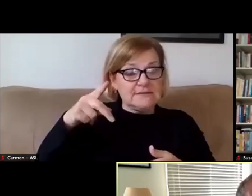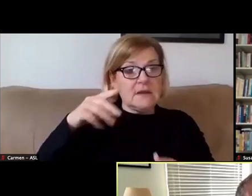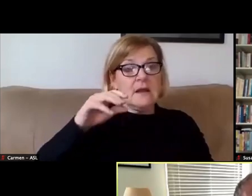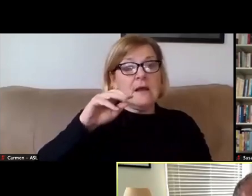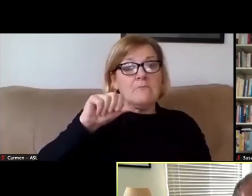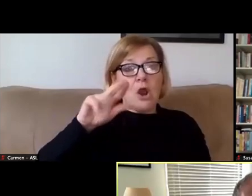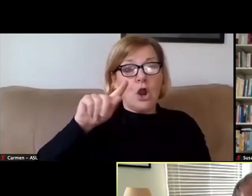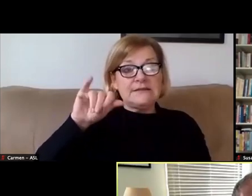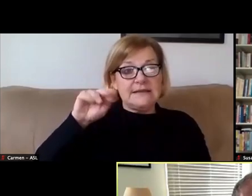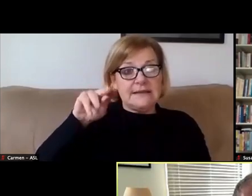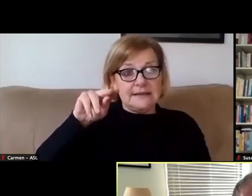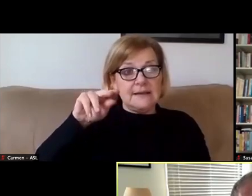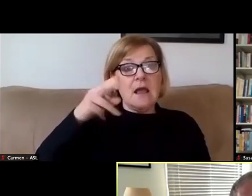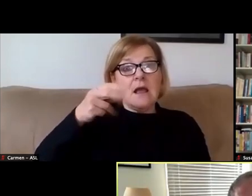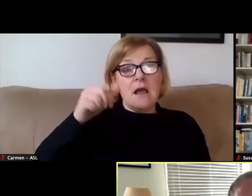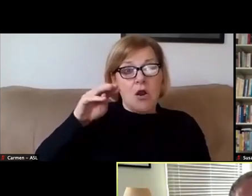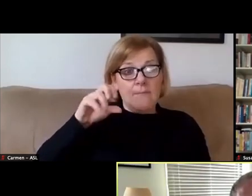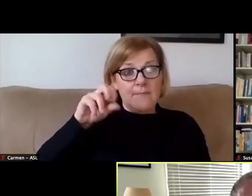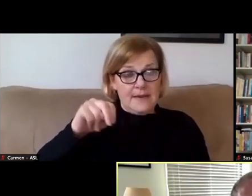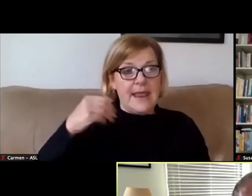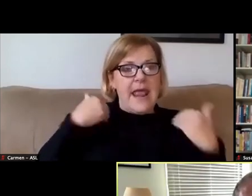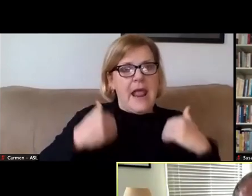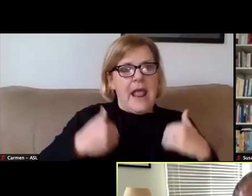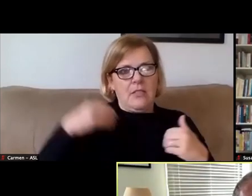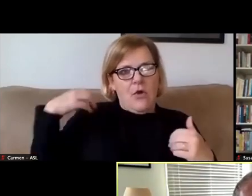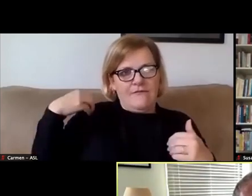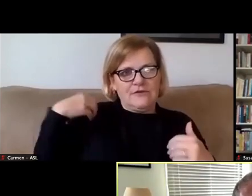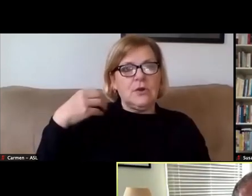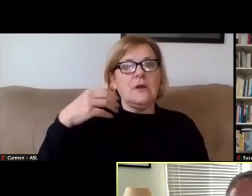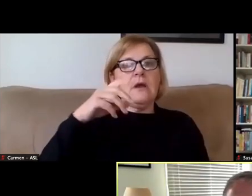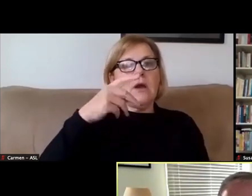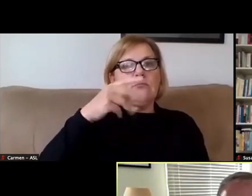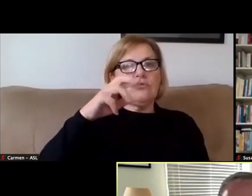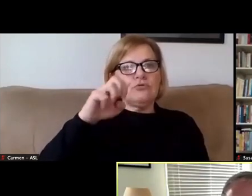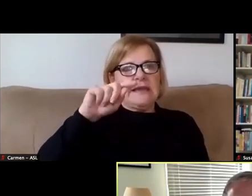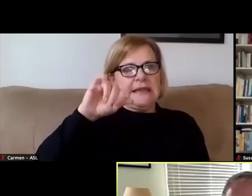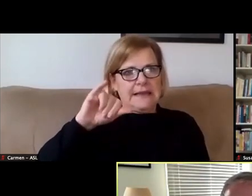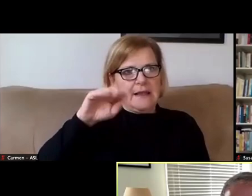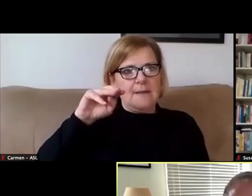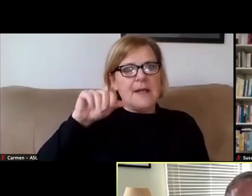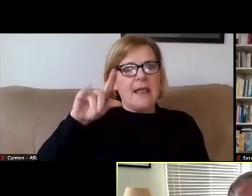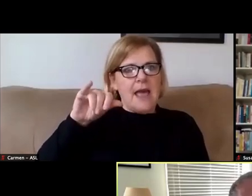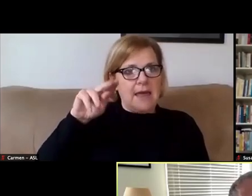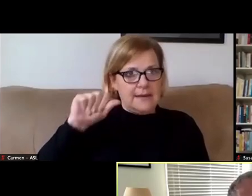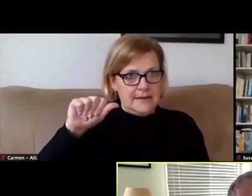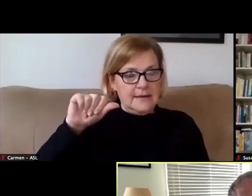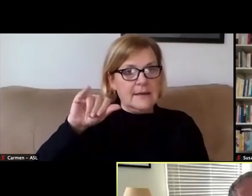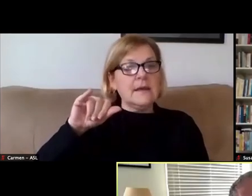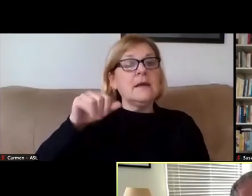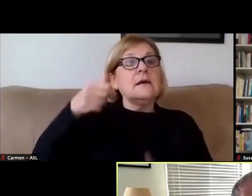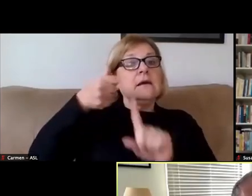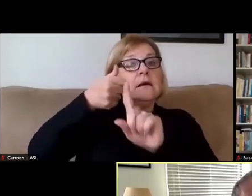and our Chief Campus Health Officer, Dr. Preeti Malani, both a physician, an alumna, and a Michigan parent.